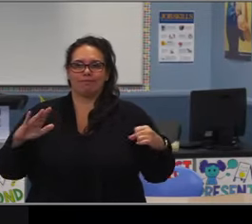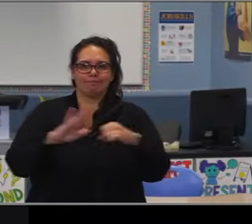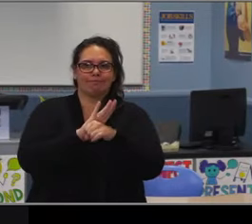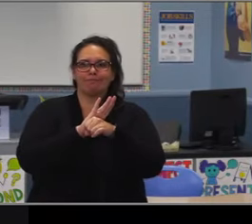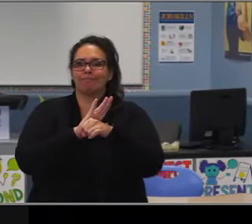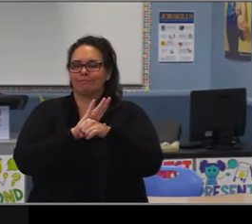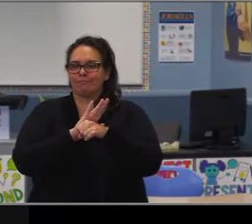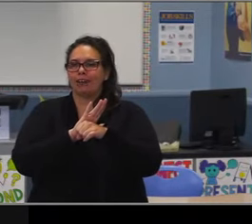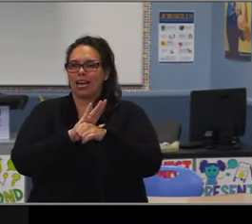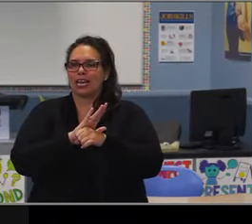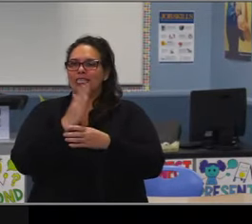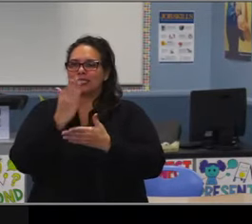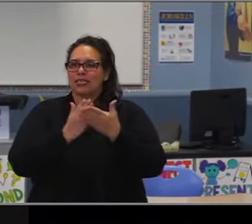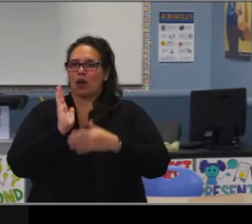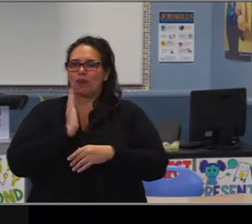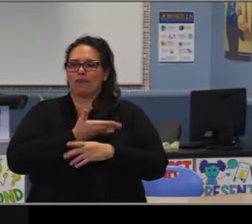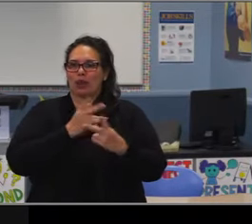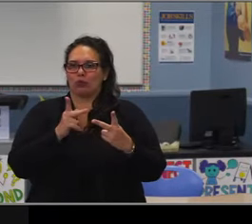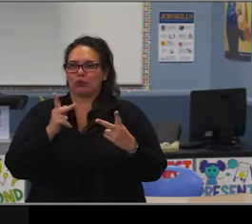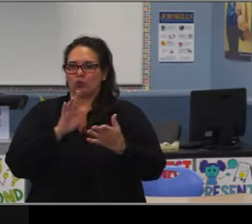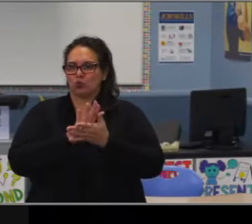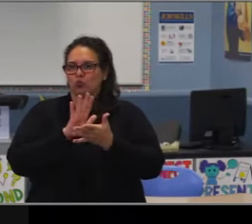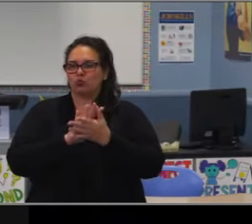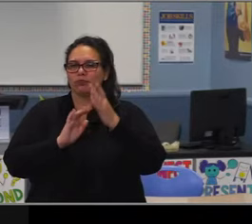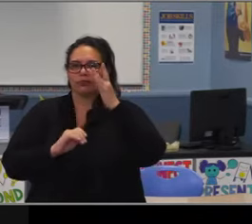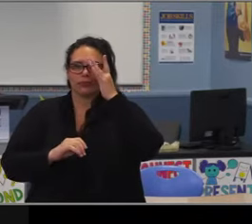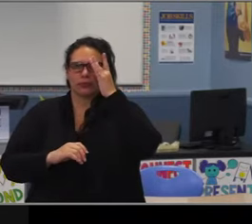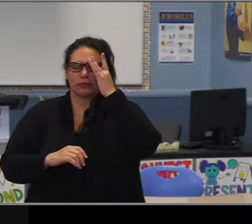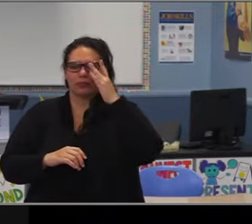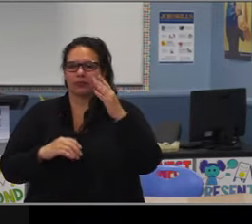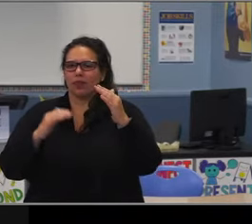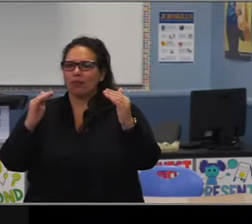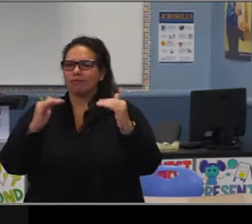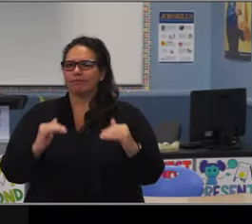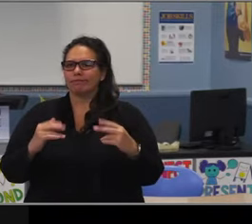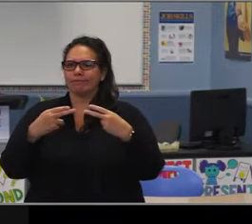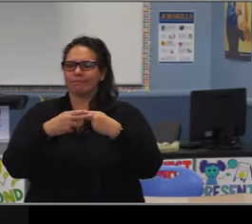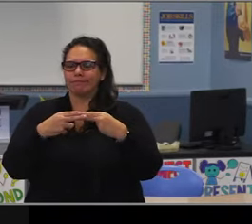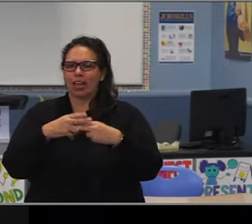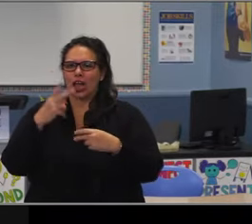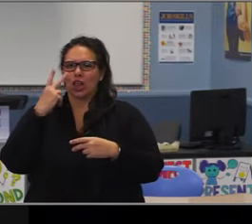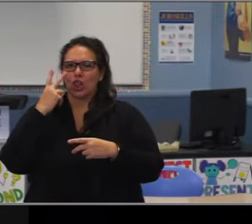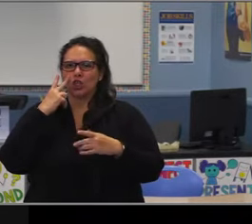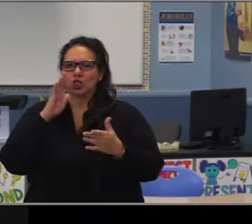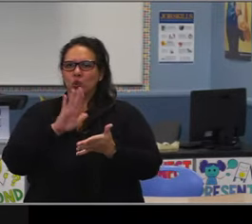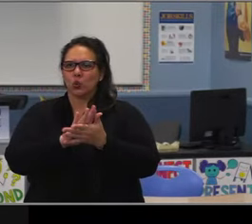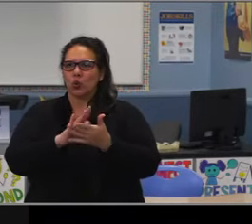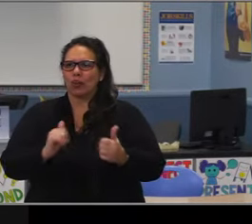in terms of being able to leverage perhaps that continuity of instructional program, continuity of relationships,